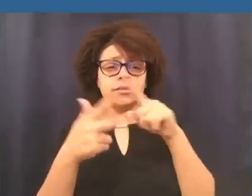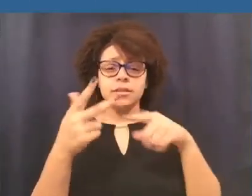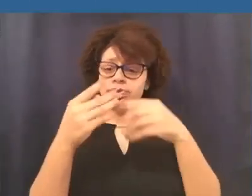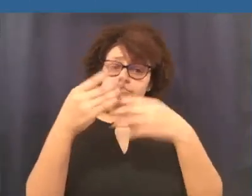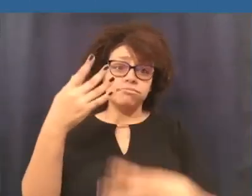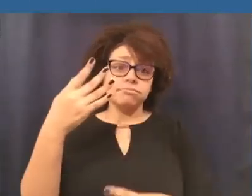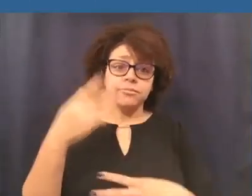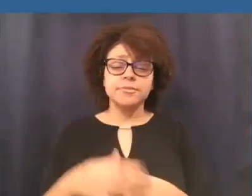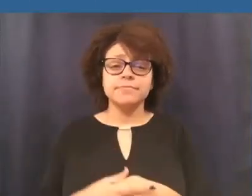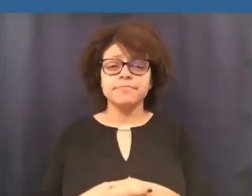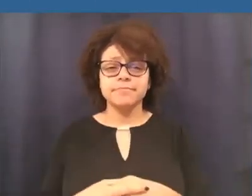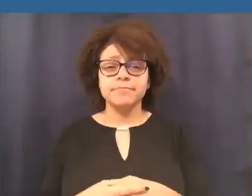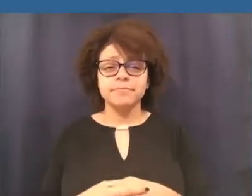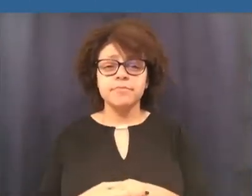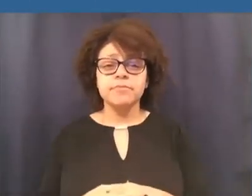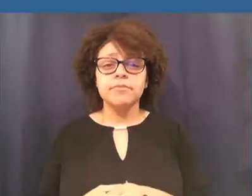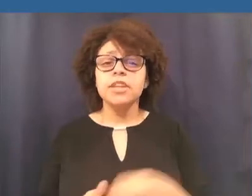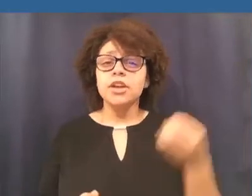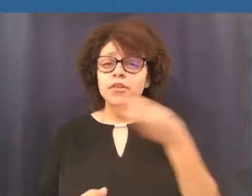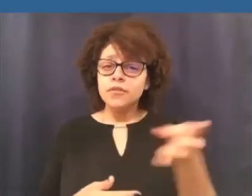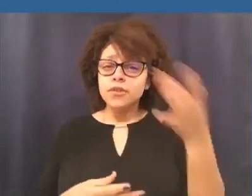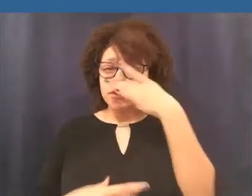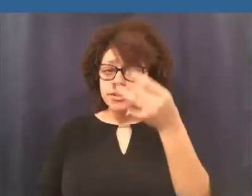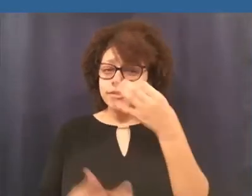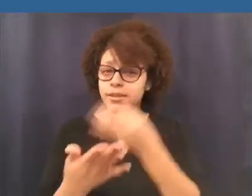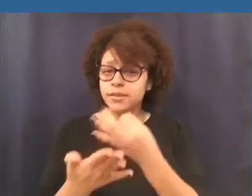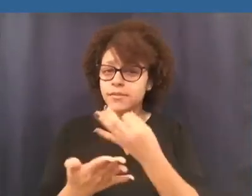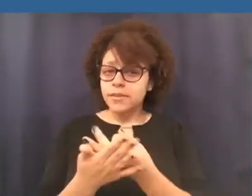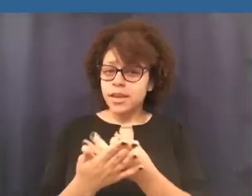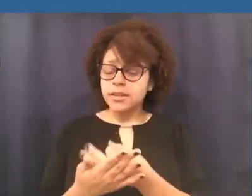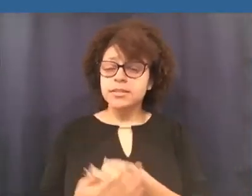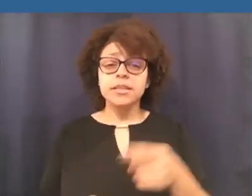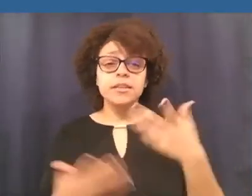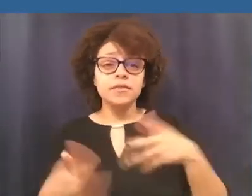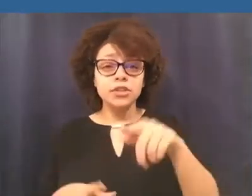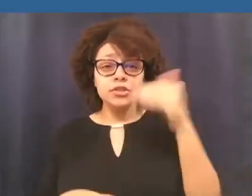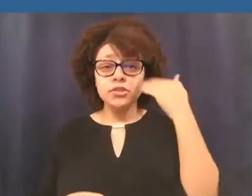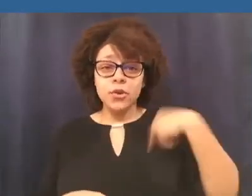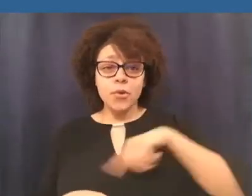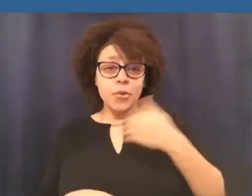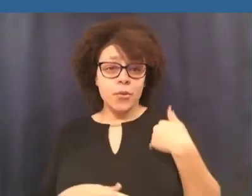Did you know that we've created a remote technical support team with a virtual hotline to ensure